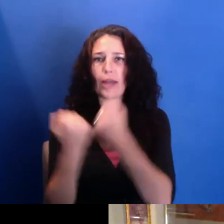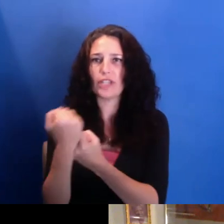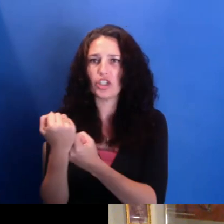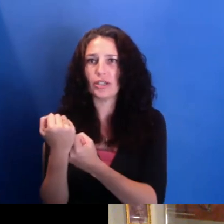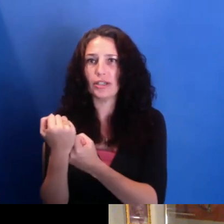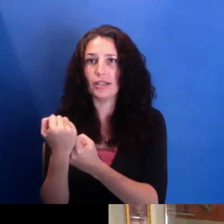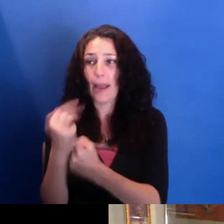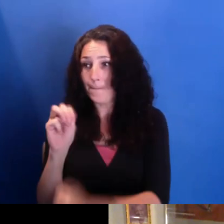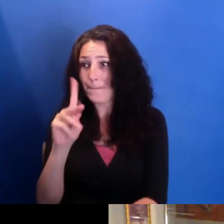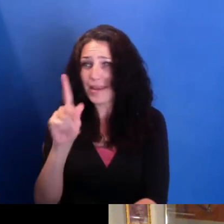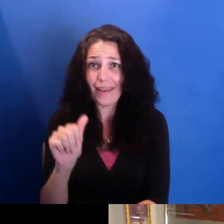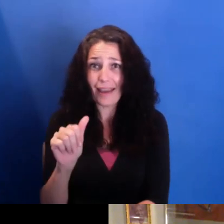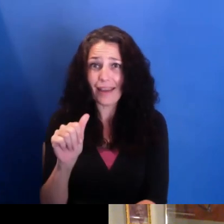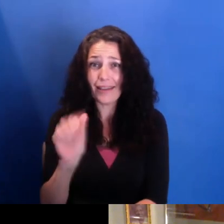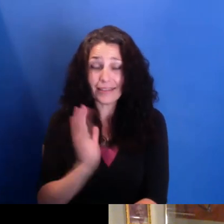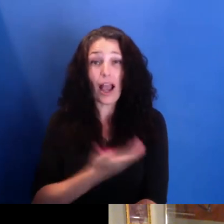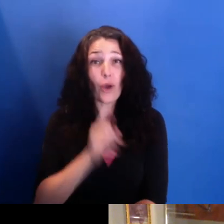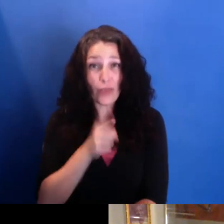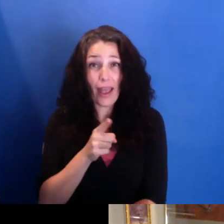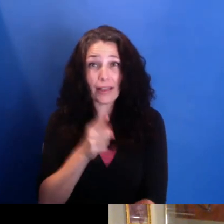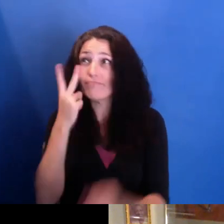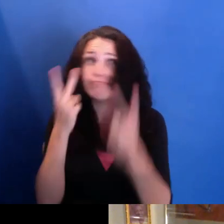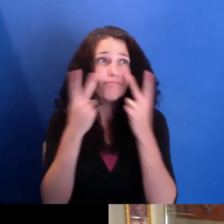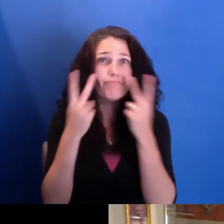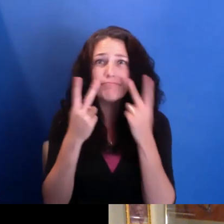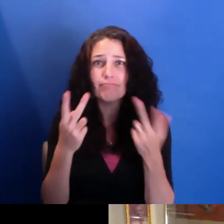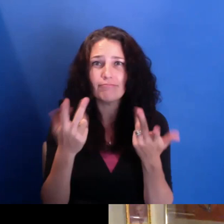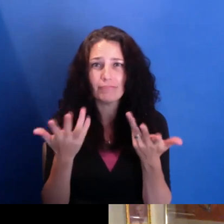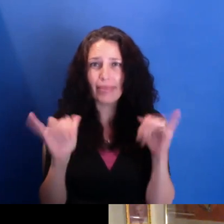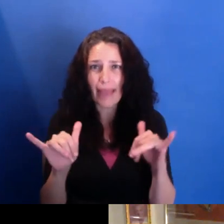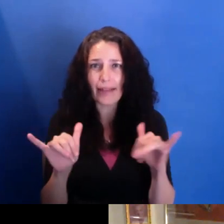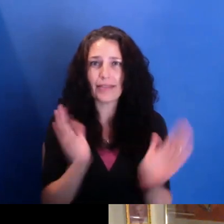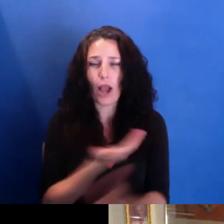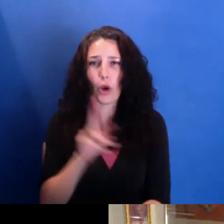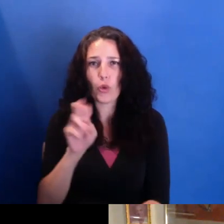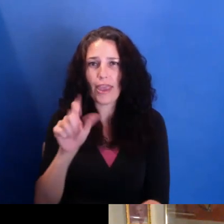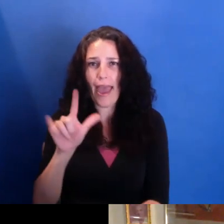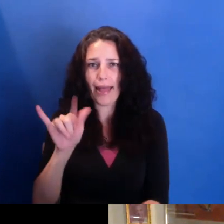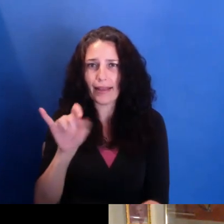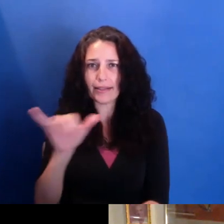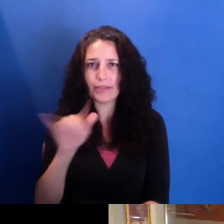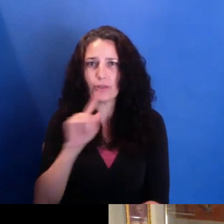This is our reality. And so it becomes extraordinarily important that we-- we do this work.